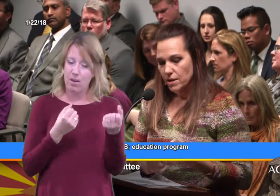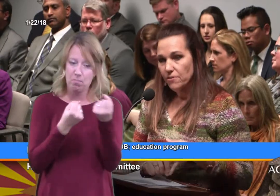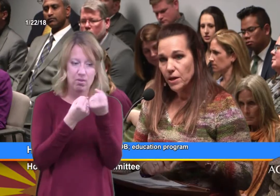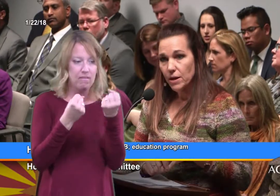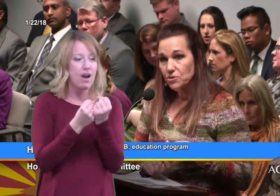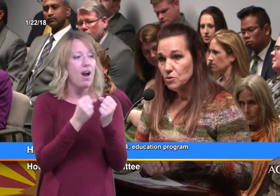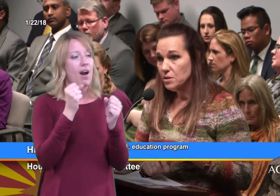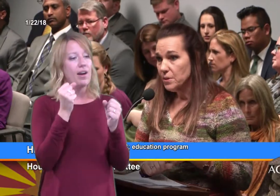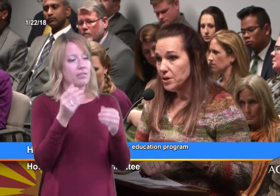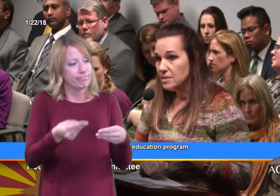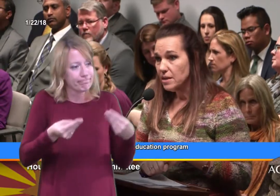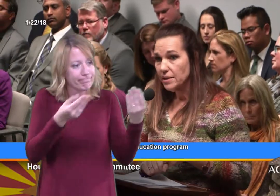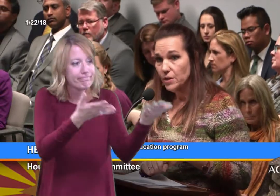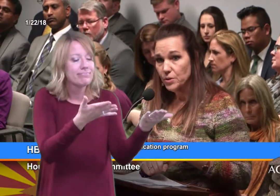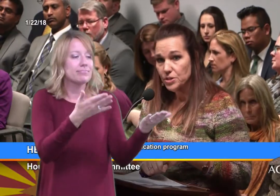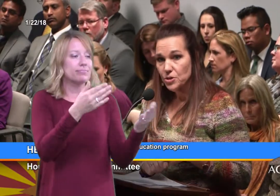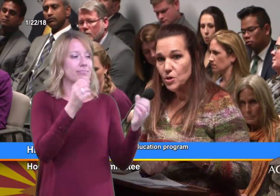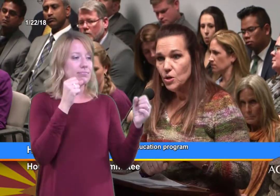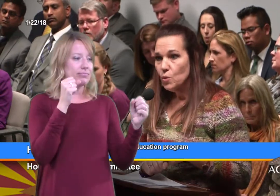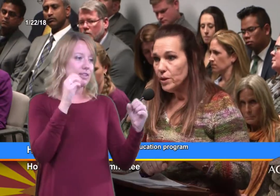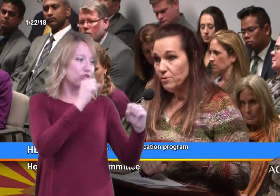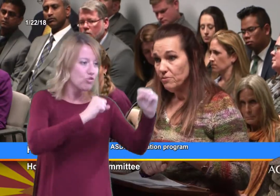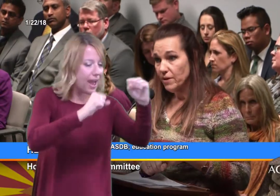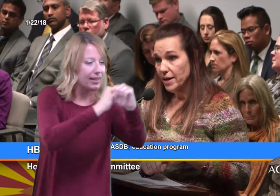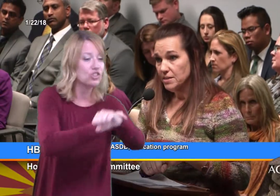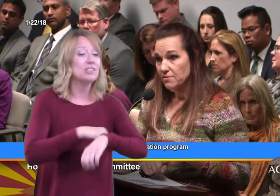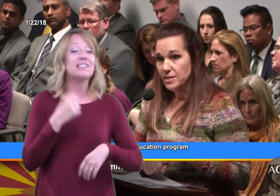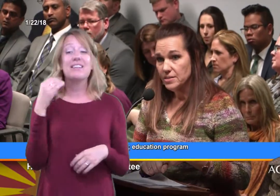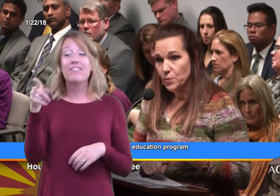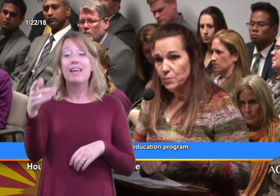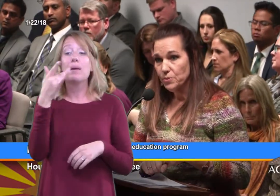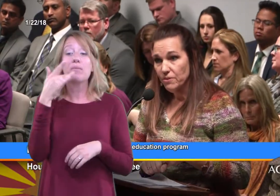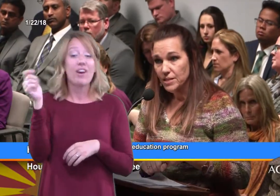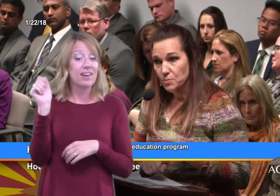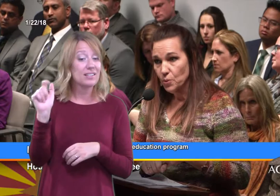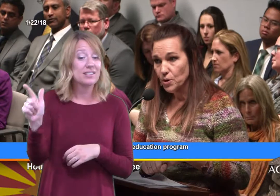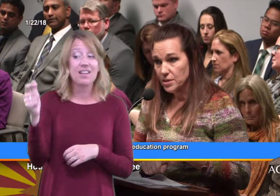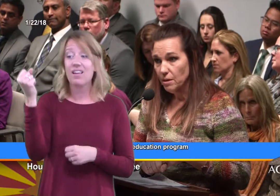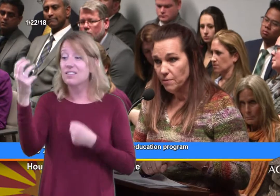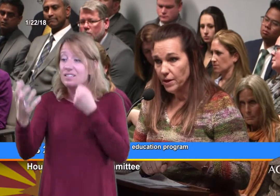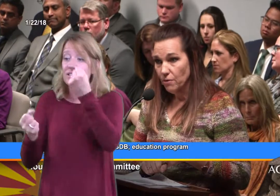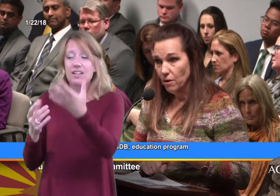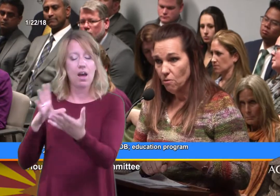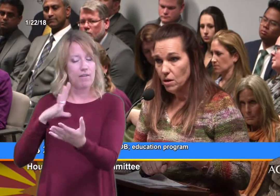If they have chosen American Sign Language, we provide activities and we provide support to help that grow.